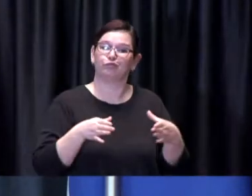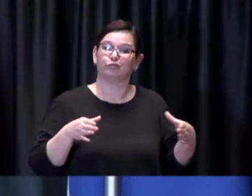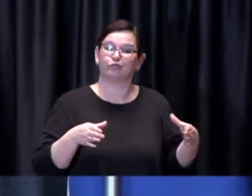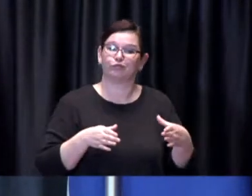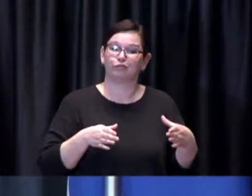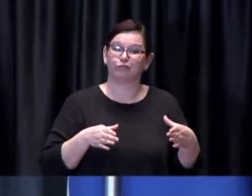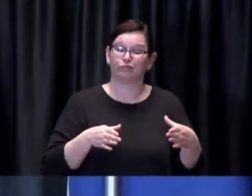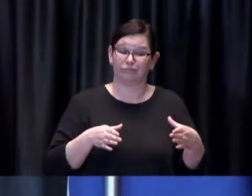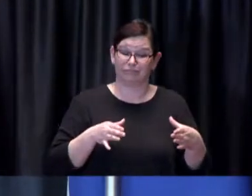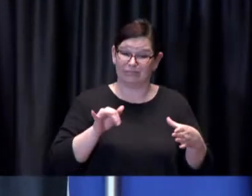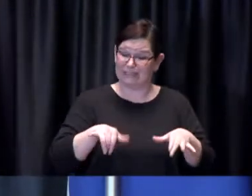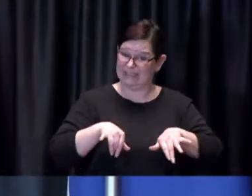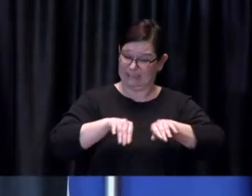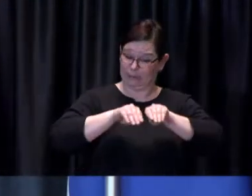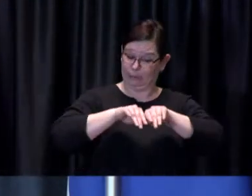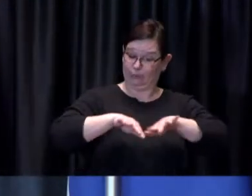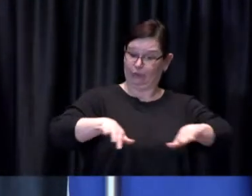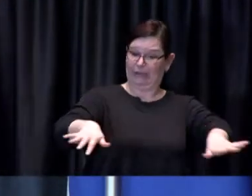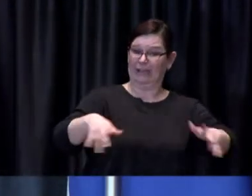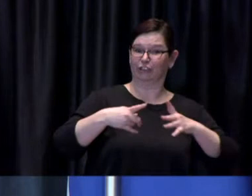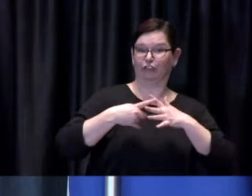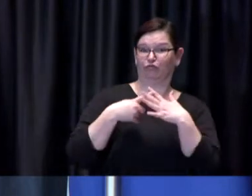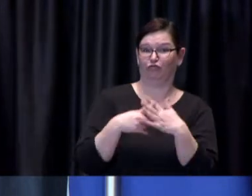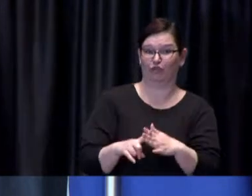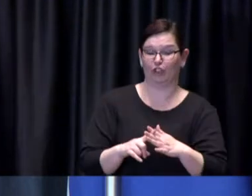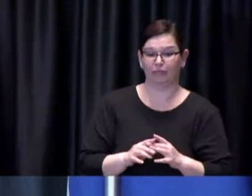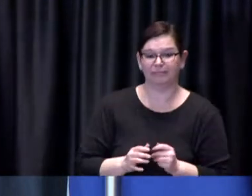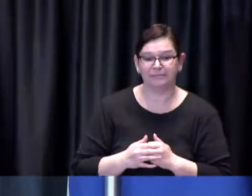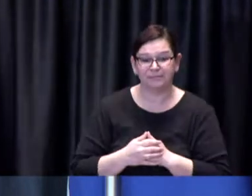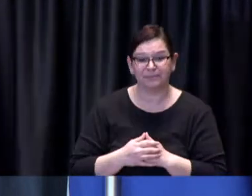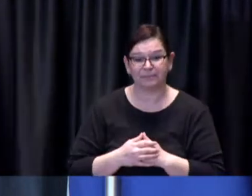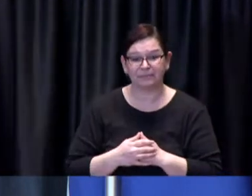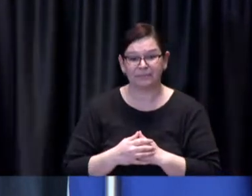Now is not the time to gather.